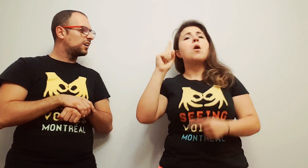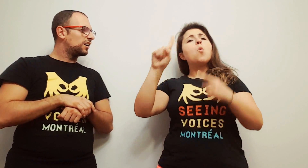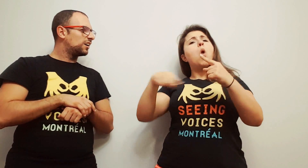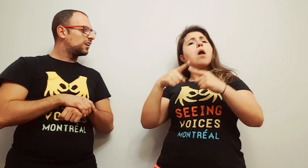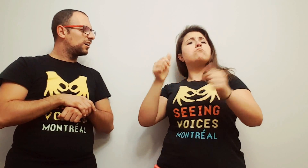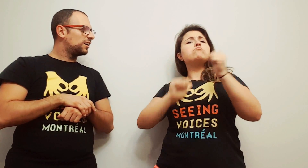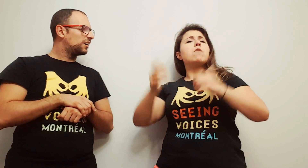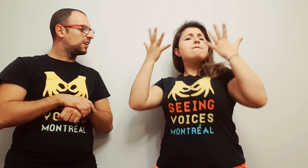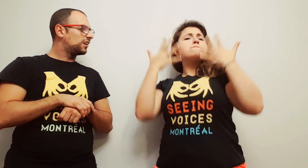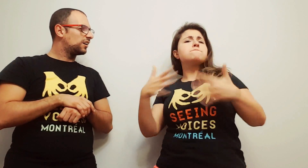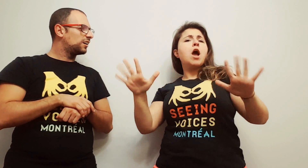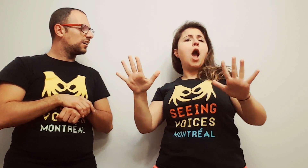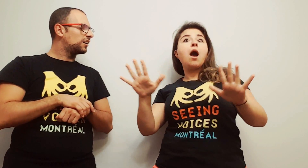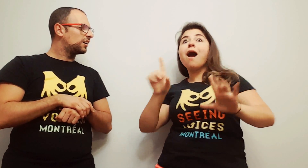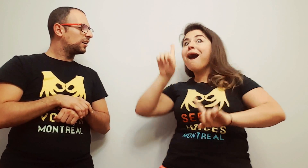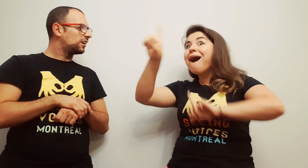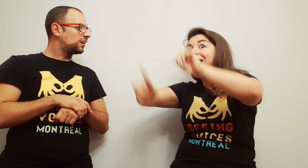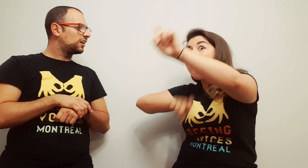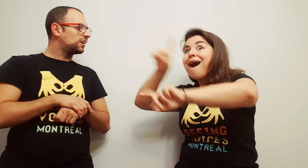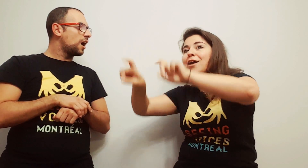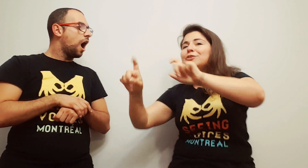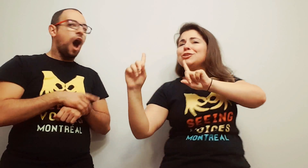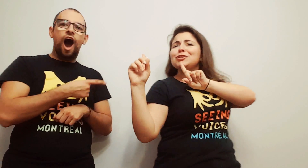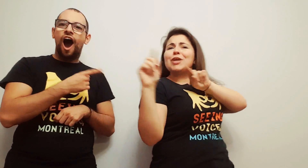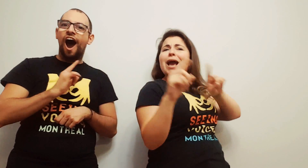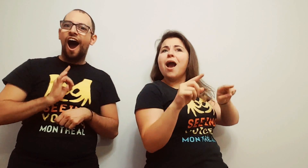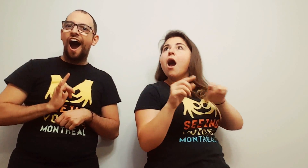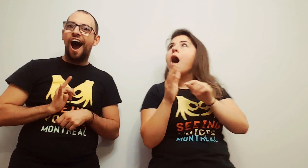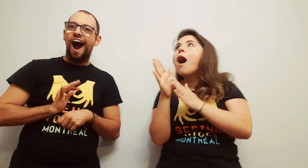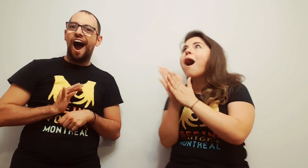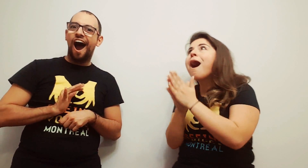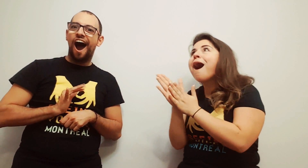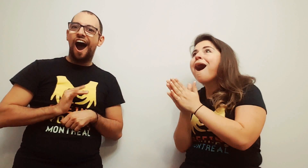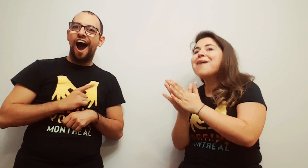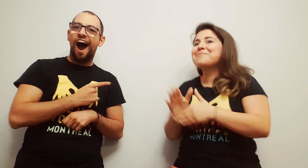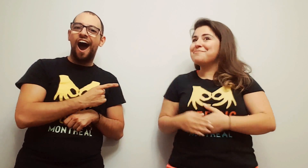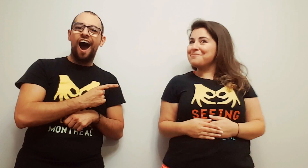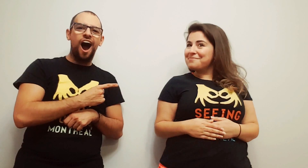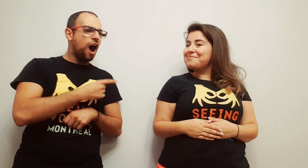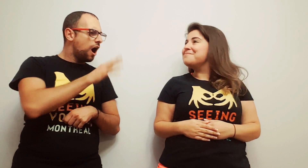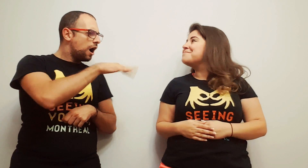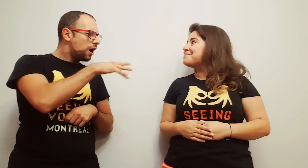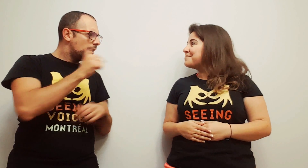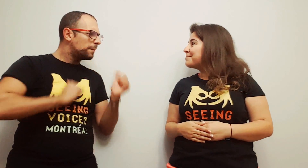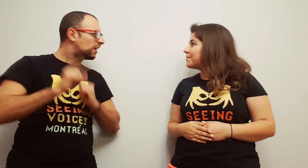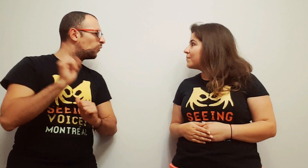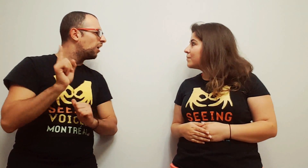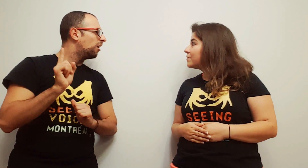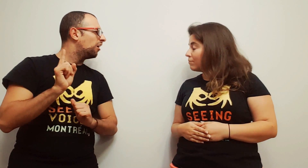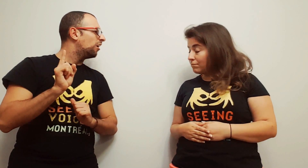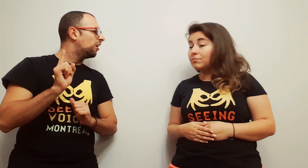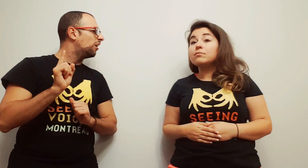But don't forget! There is a talk-back at the end of the show. Where is the play?